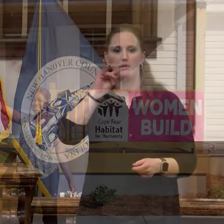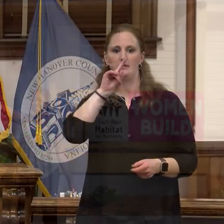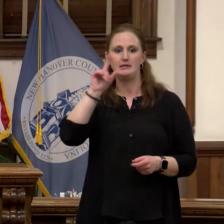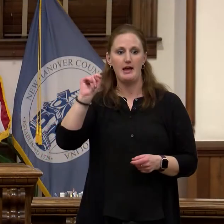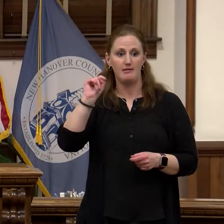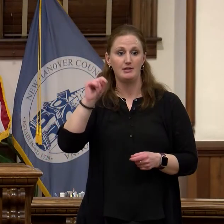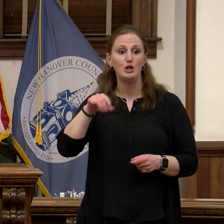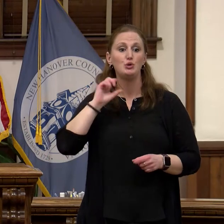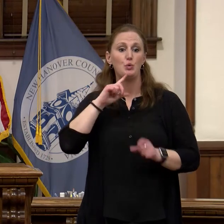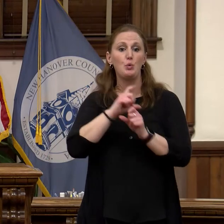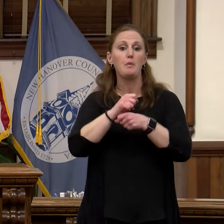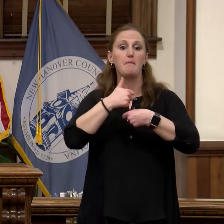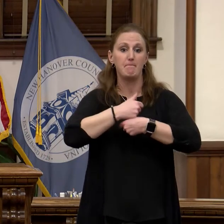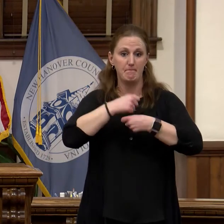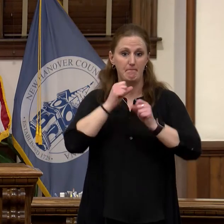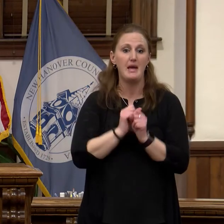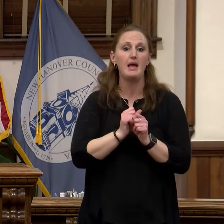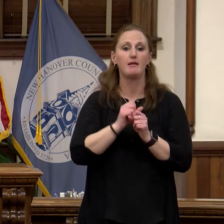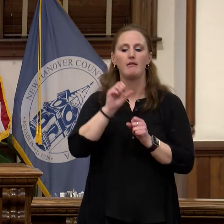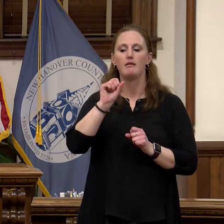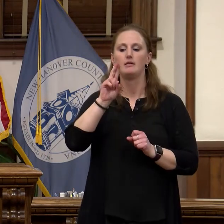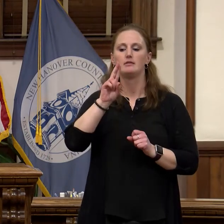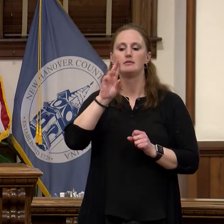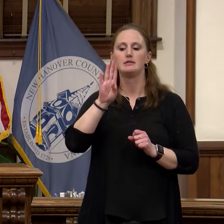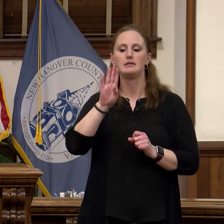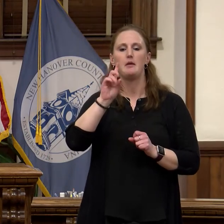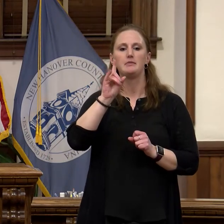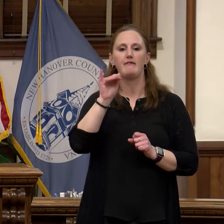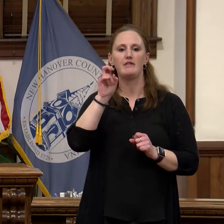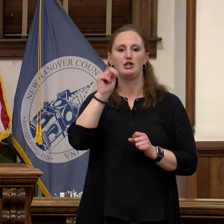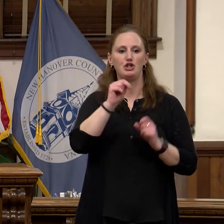much-needed in addition to our community.